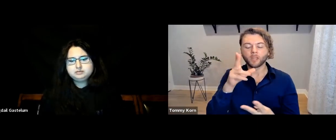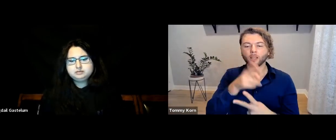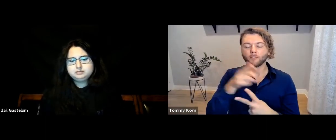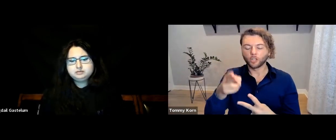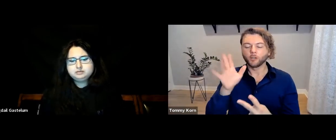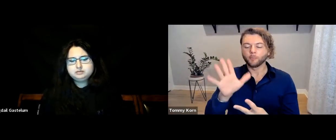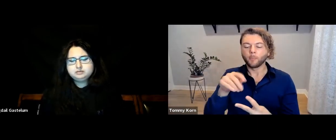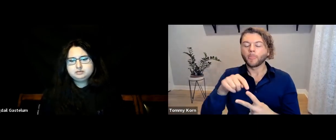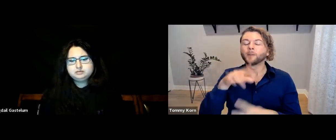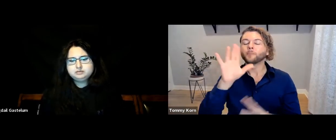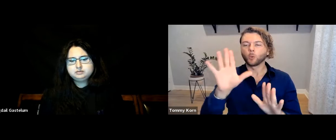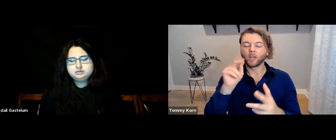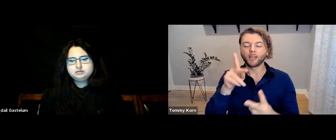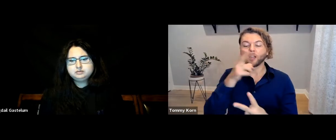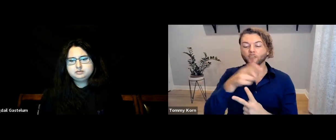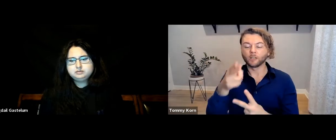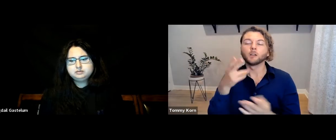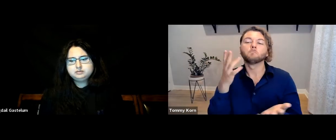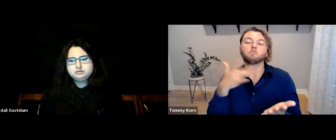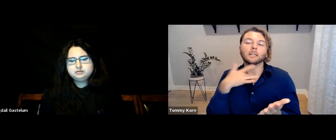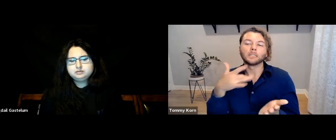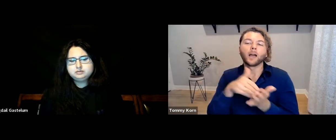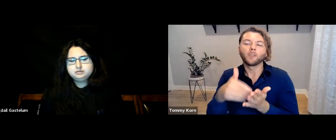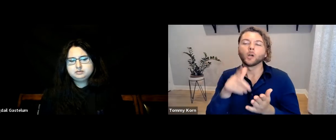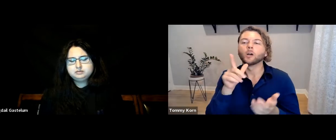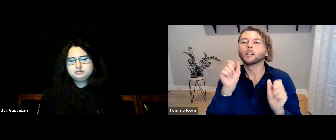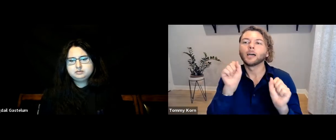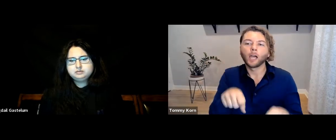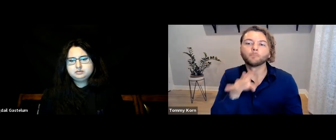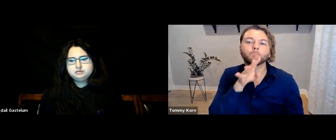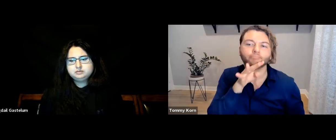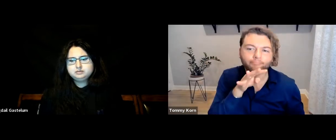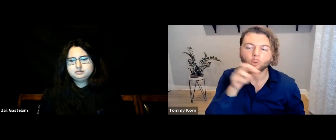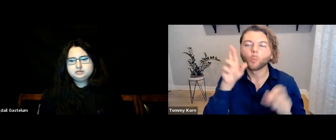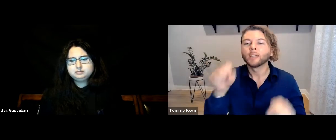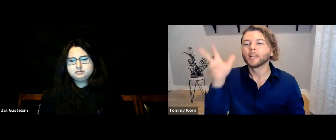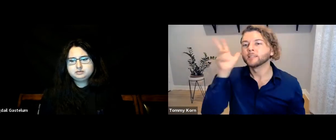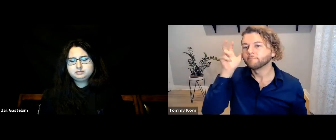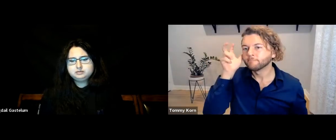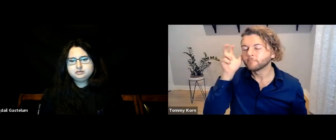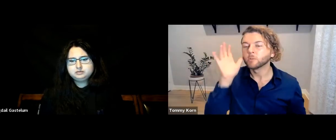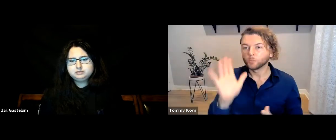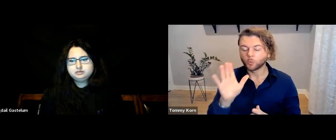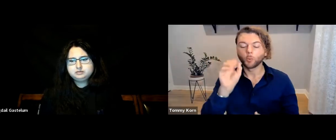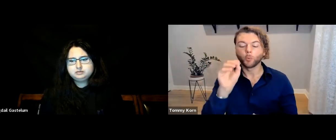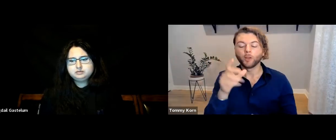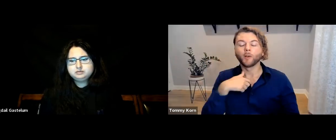Being HoH could mean that a person might speak or have some hearing.